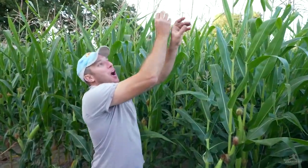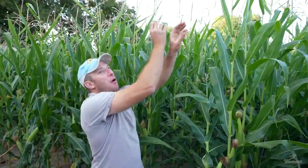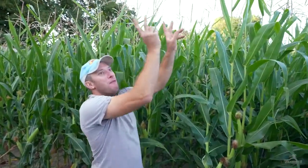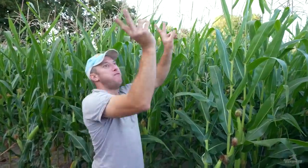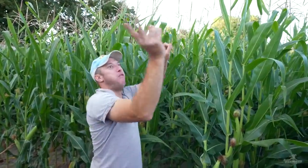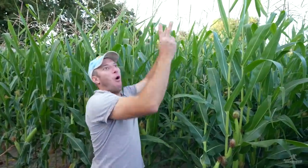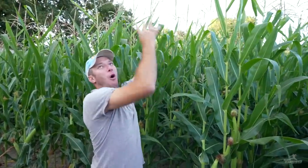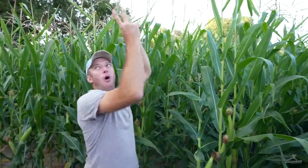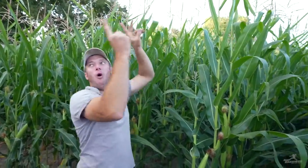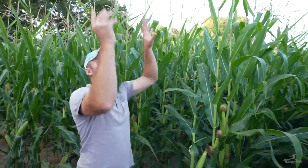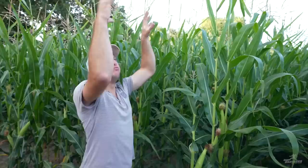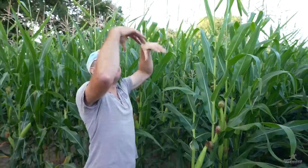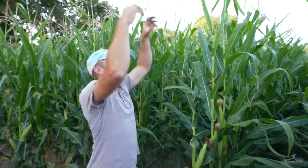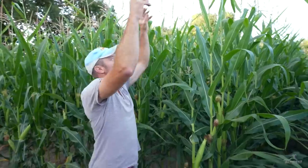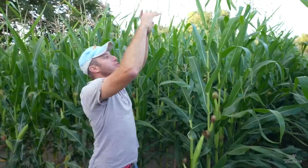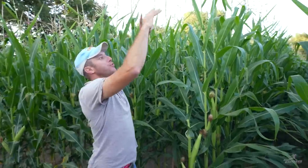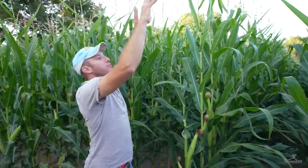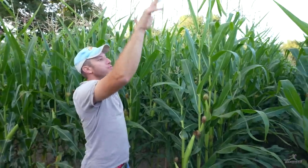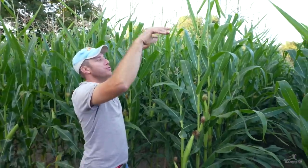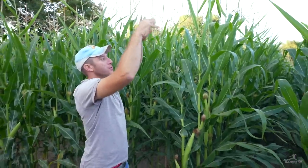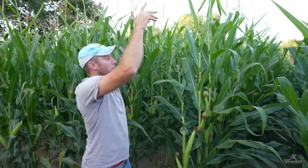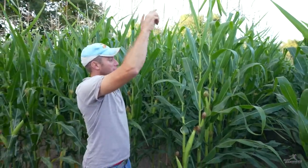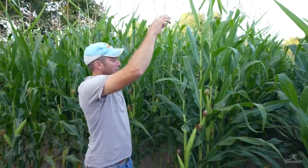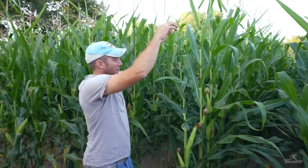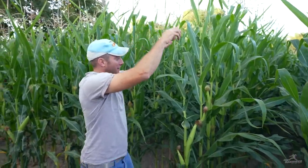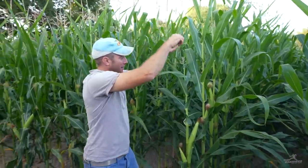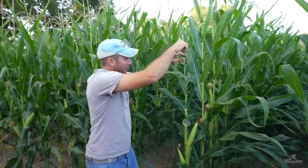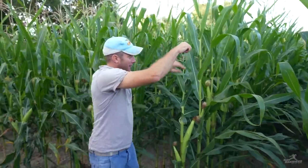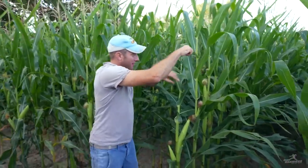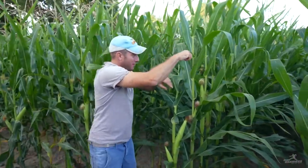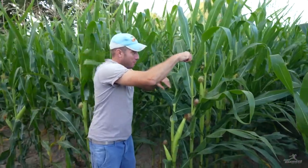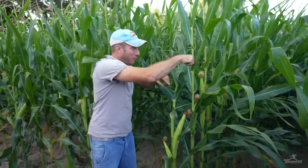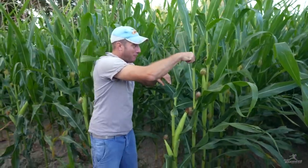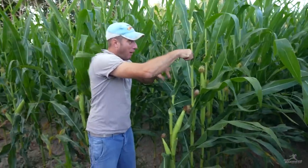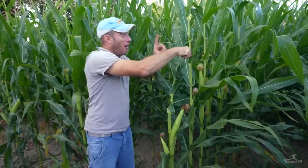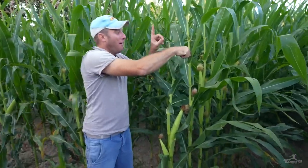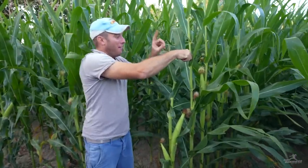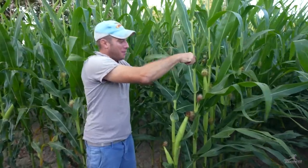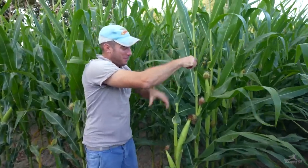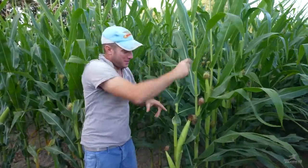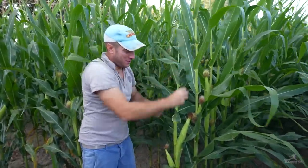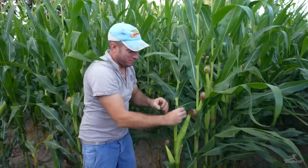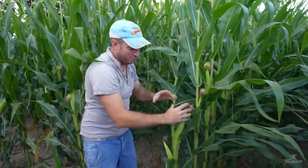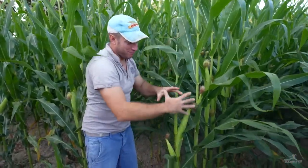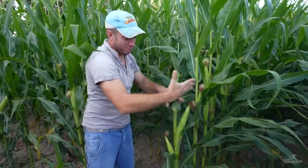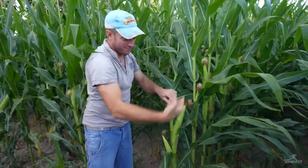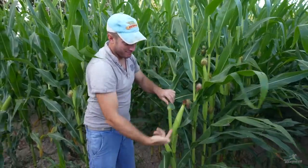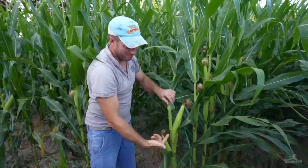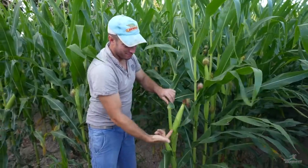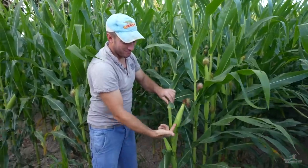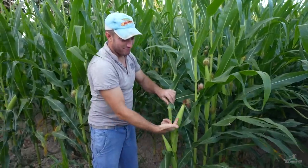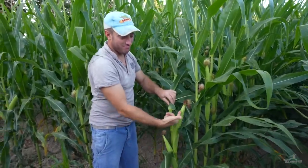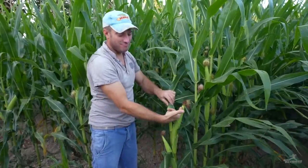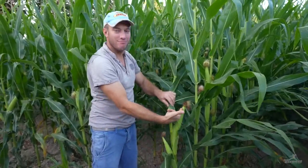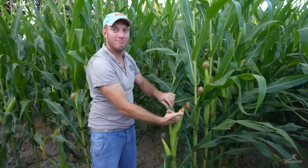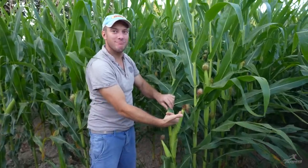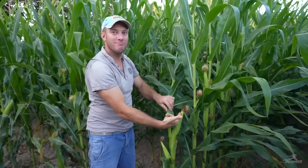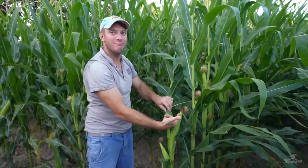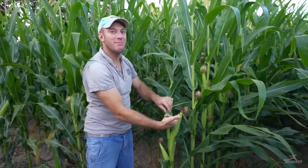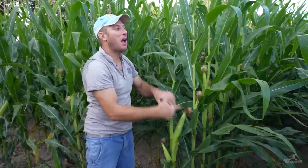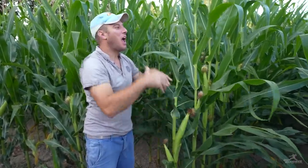the wind can blow and spread pollen around and create corn.